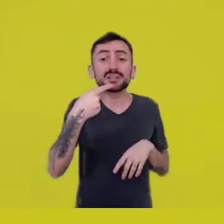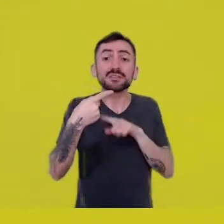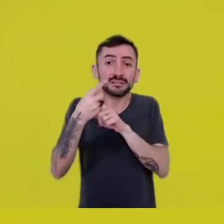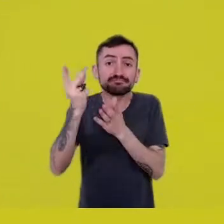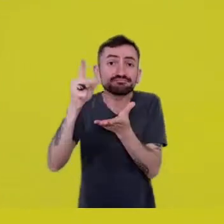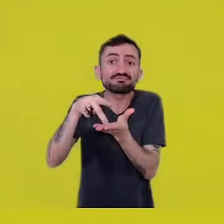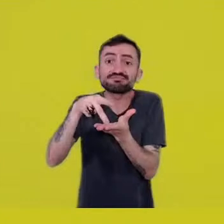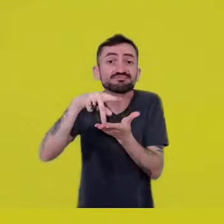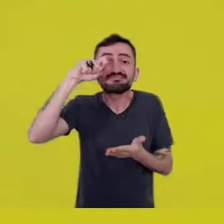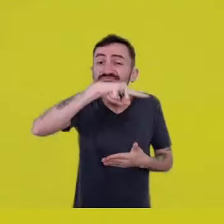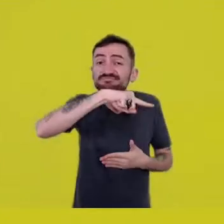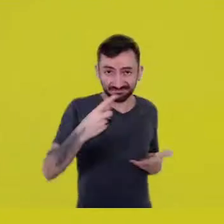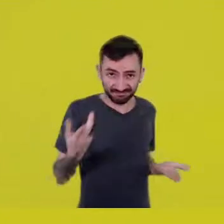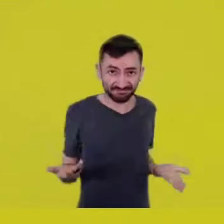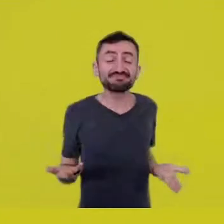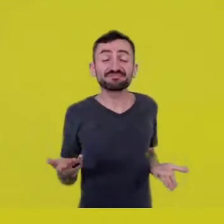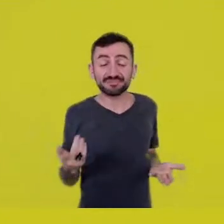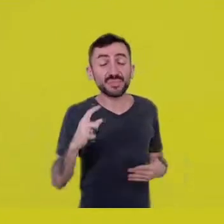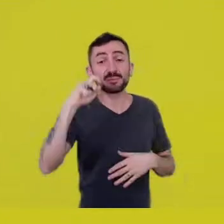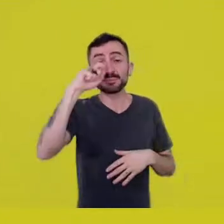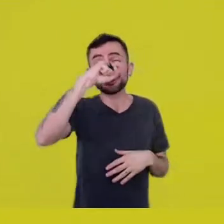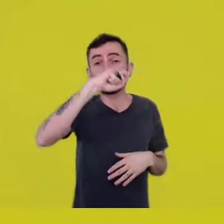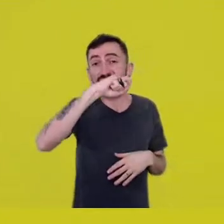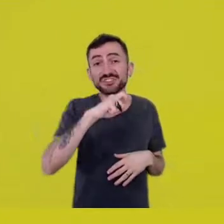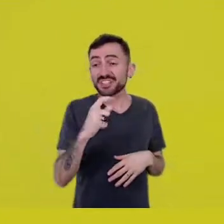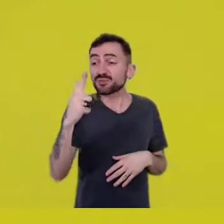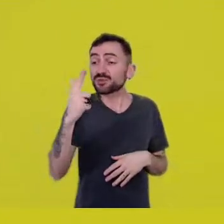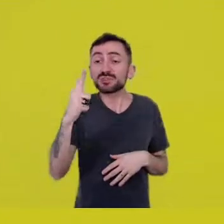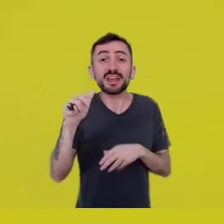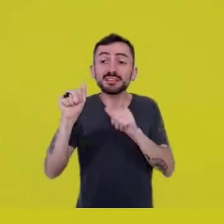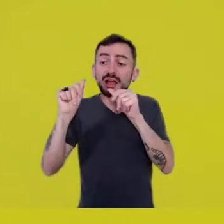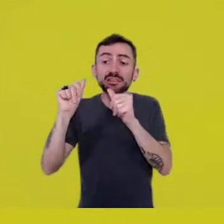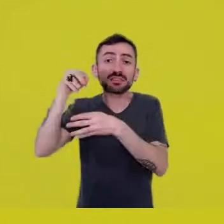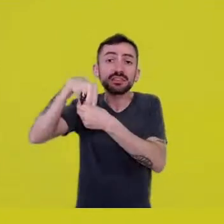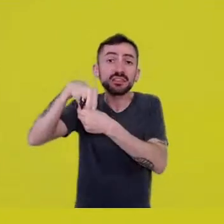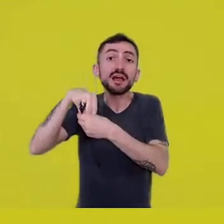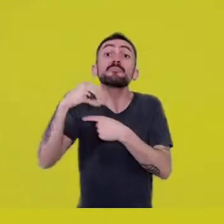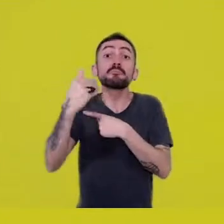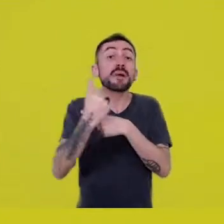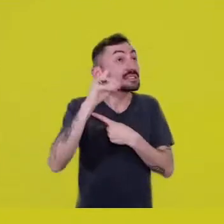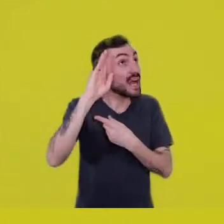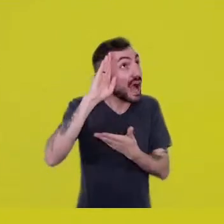That also touches on a subject we’ve been facing, negationism,